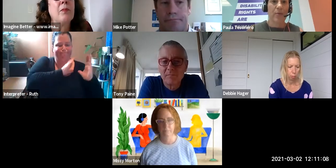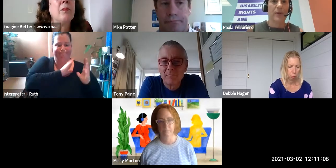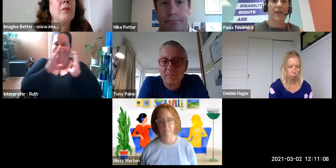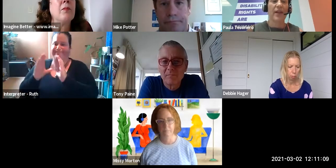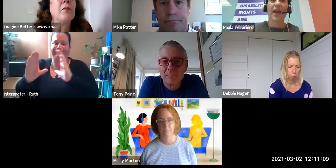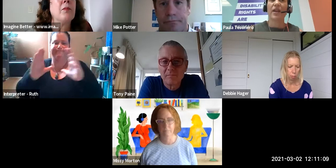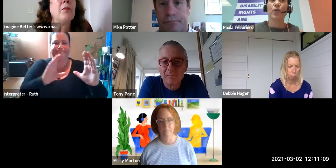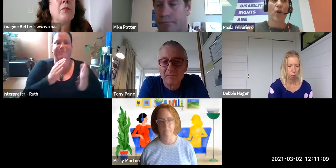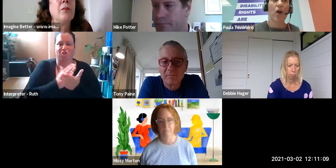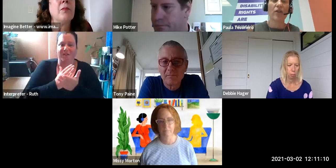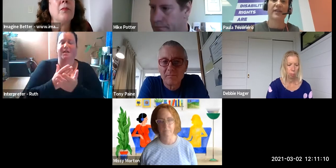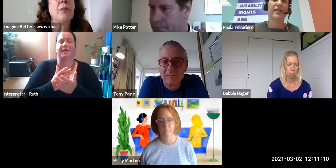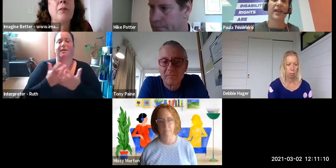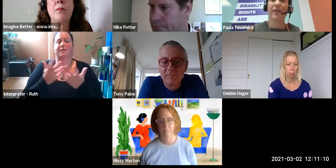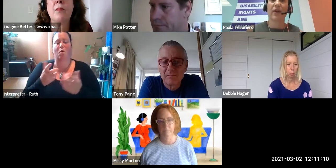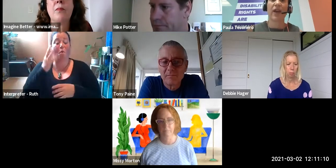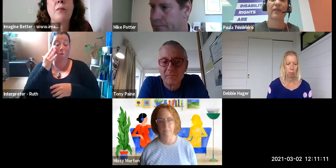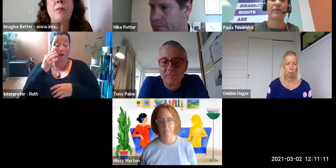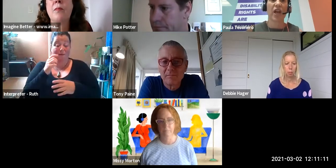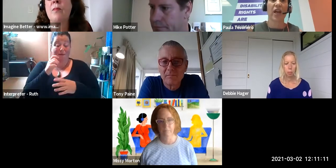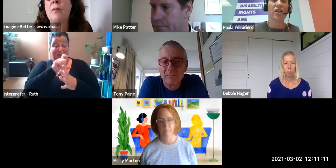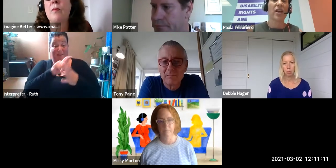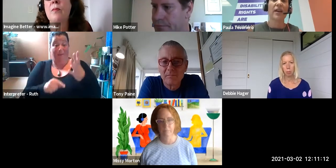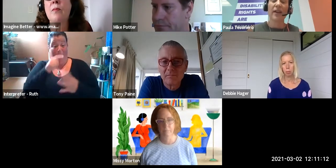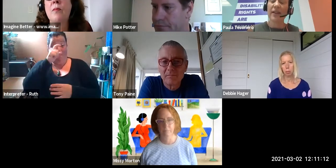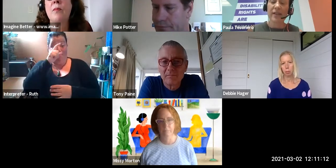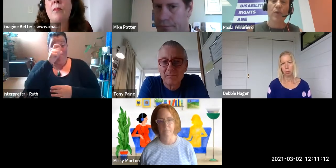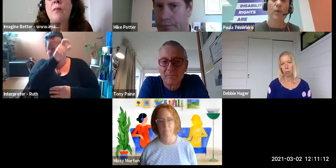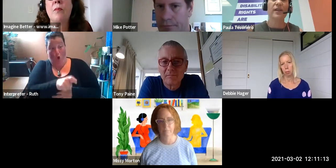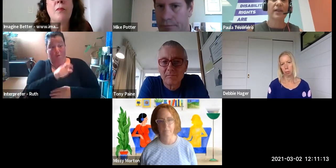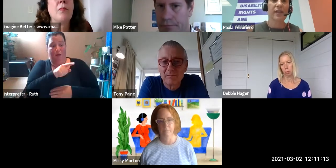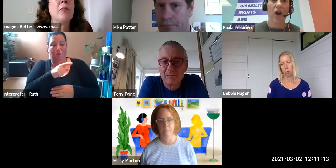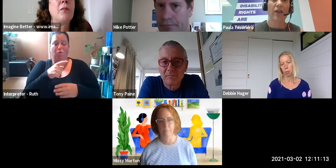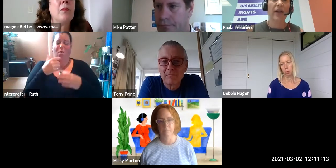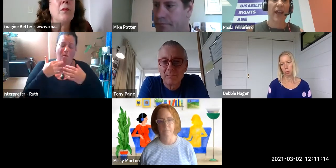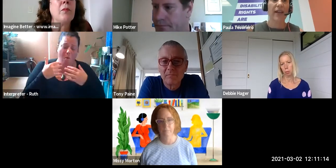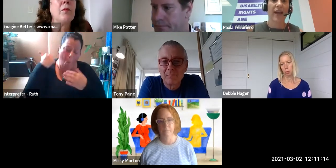person and you're constantly advocating for change - it's exhausting, it's tiring and